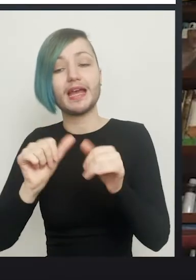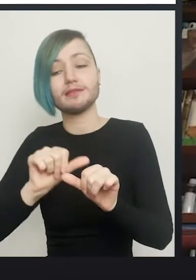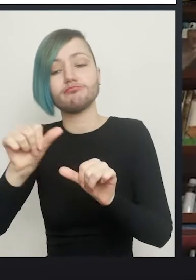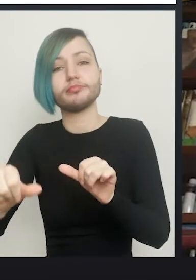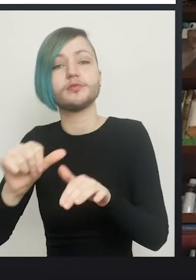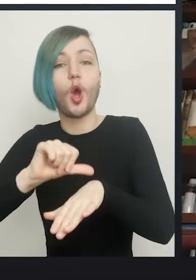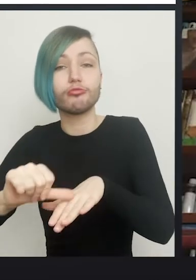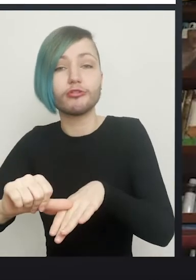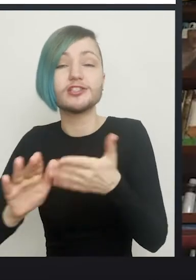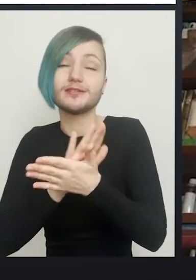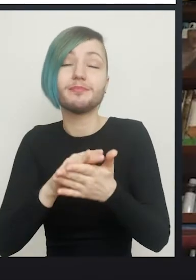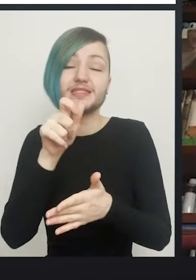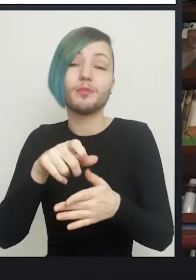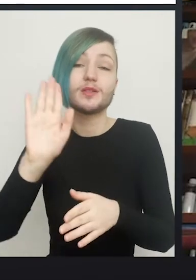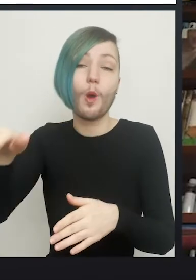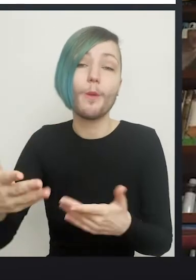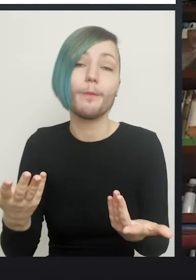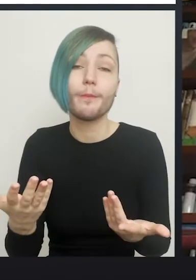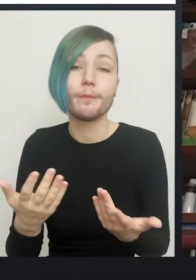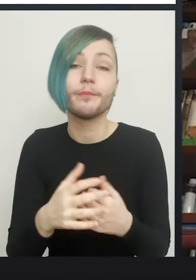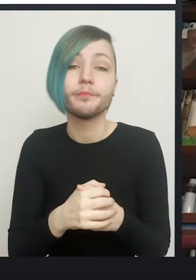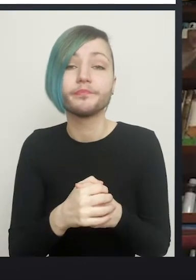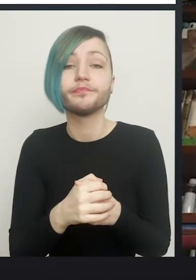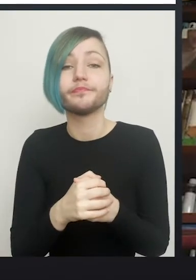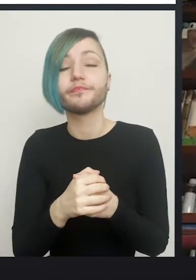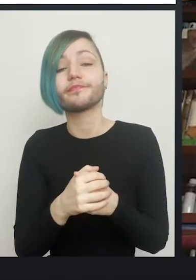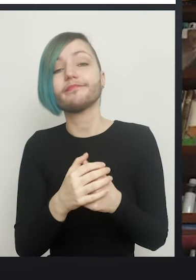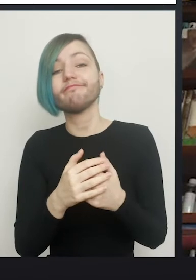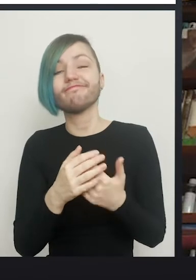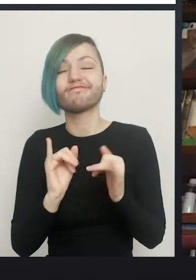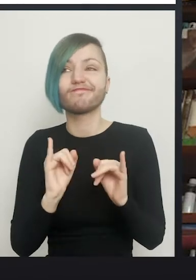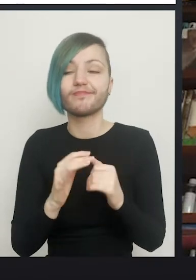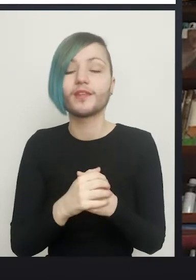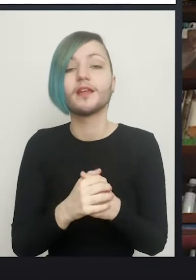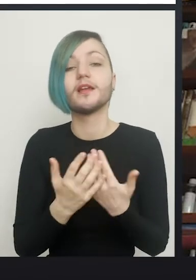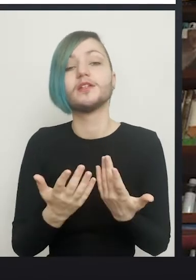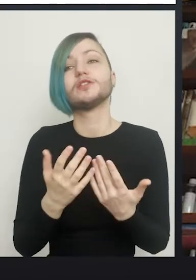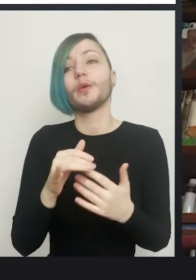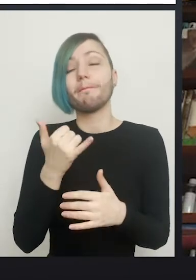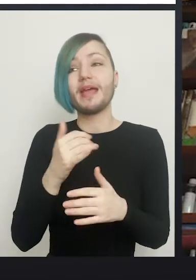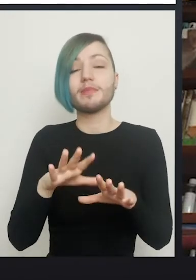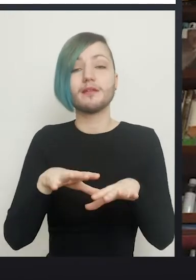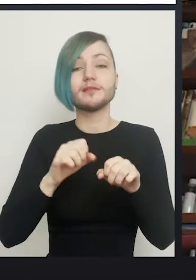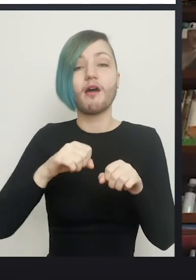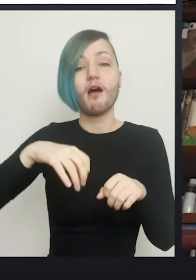after the patient's gone home and the patient might start passing wind through the vagina,